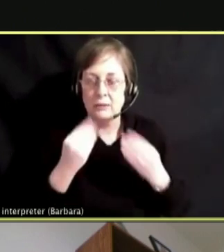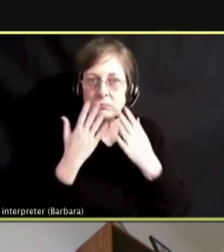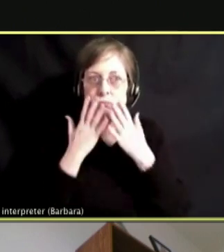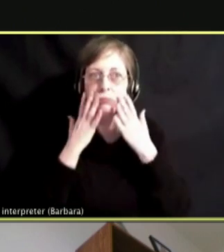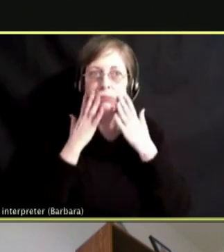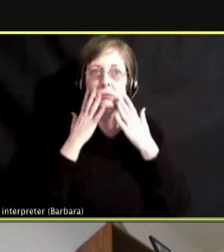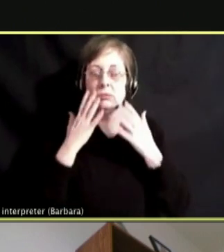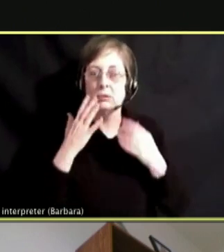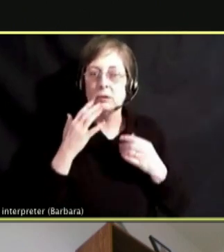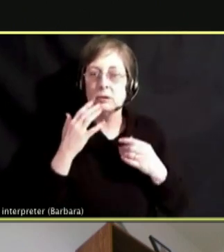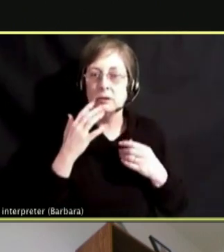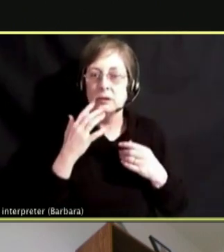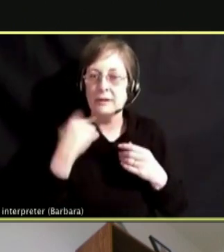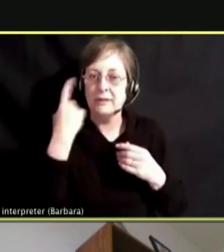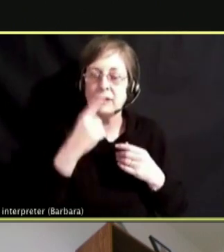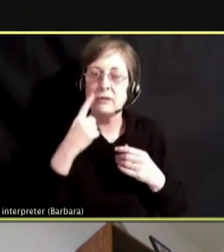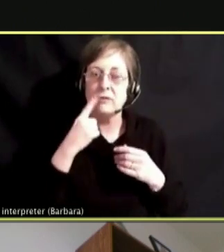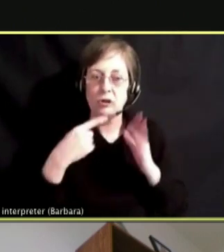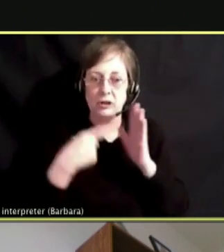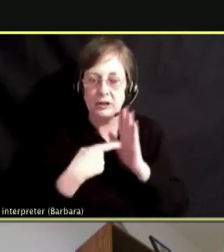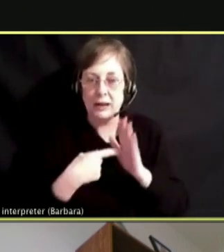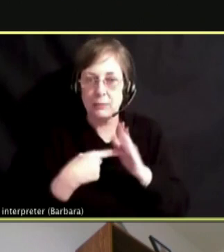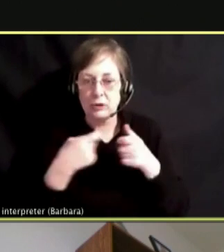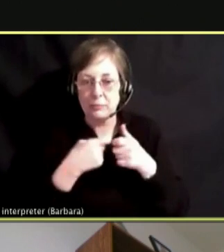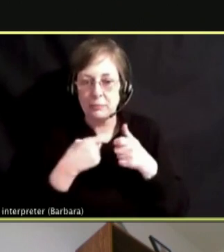CAUGHT FIRE, EXPLOSIONS IN YOUR MOUTH.